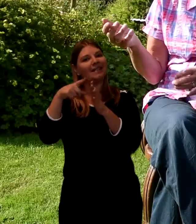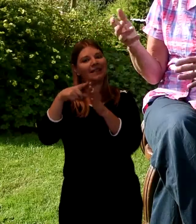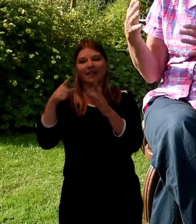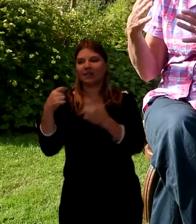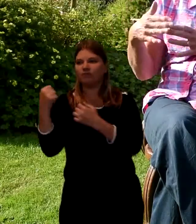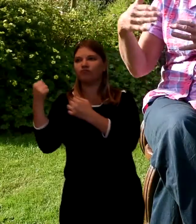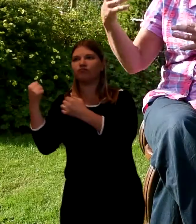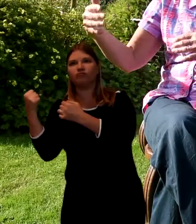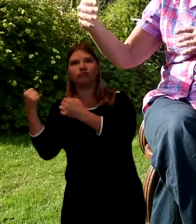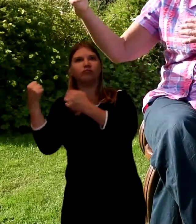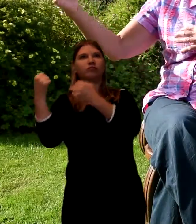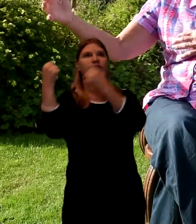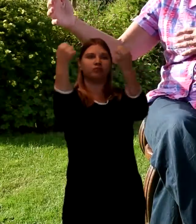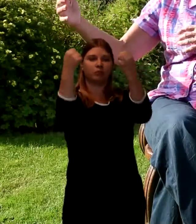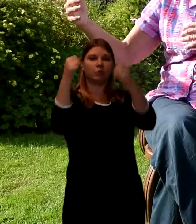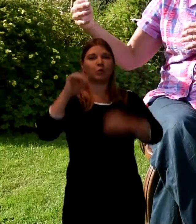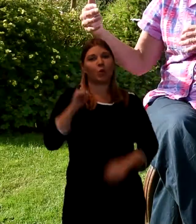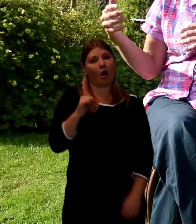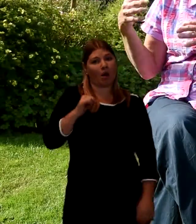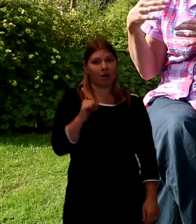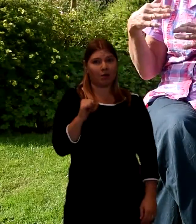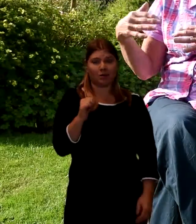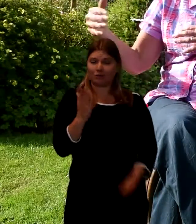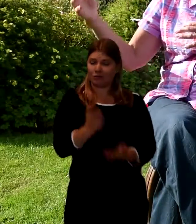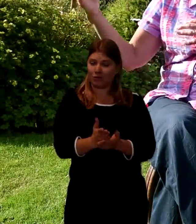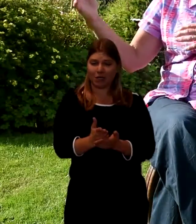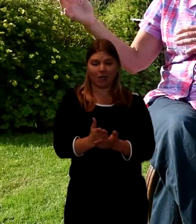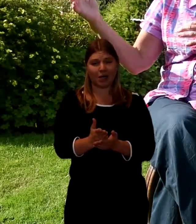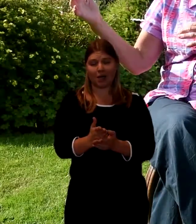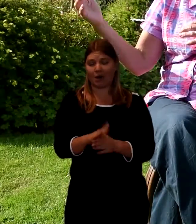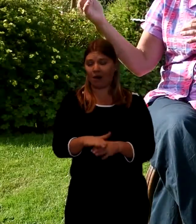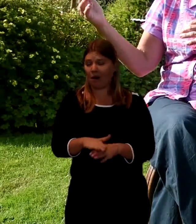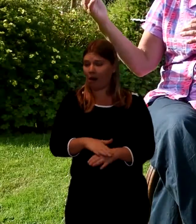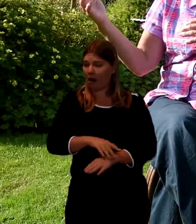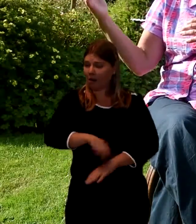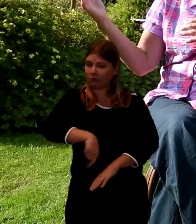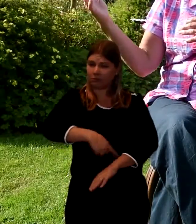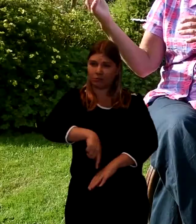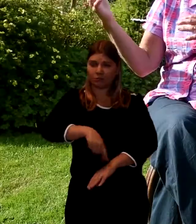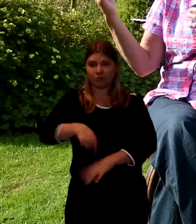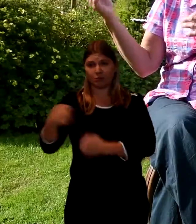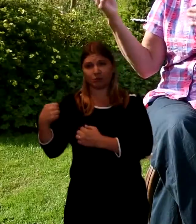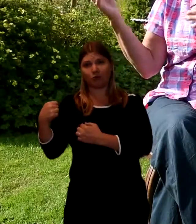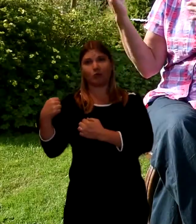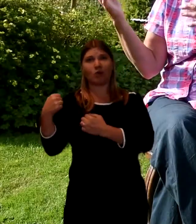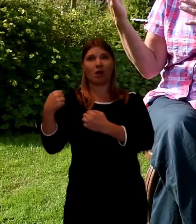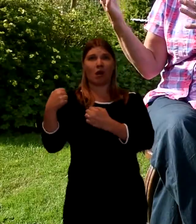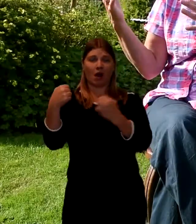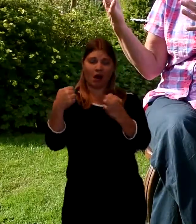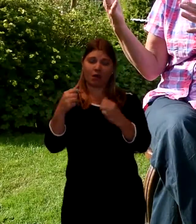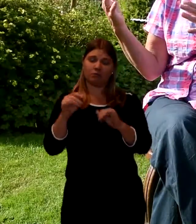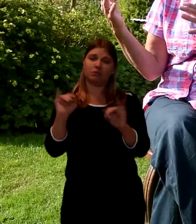So the journey in itself was quite a long thing. So by the time we got there we were geared up for a funeral.